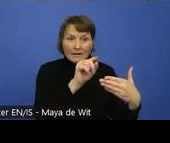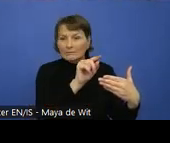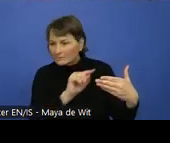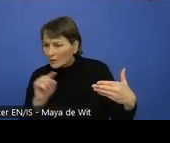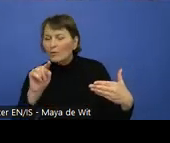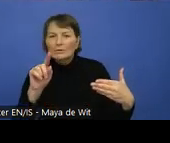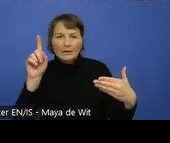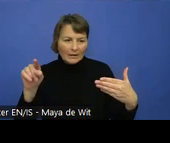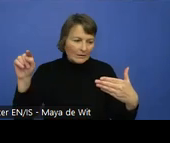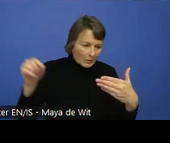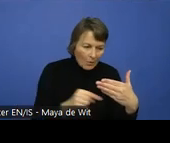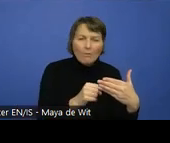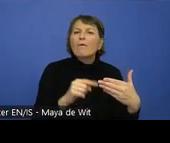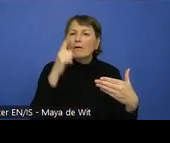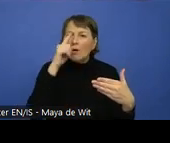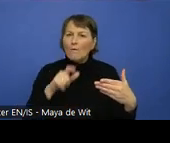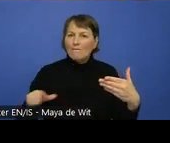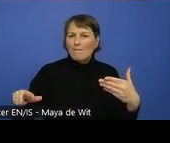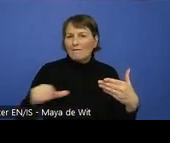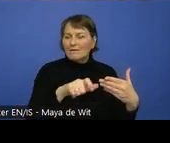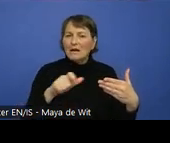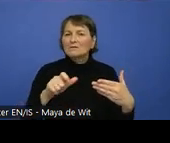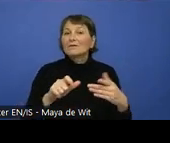mechanisms.